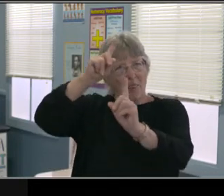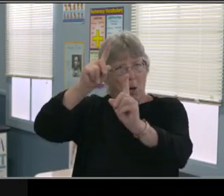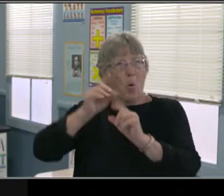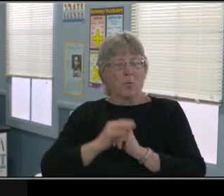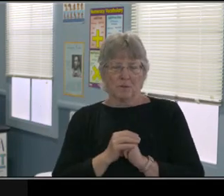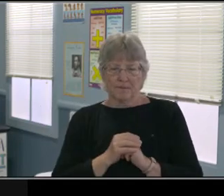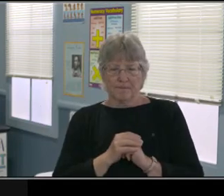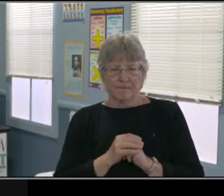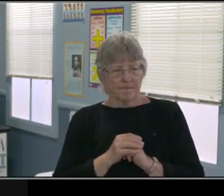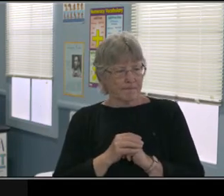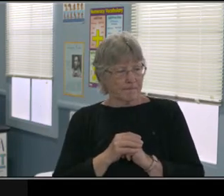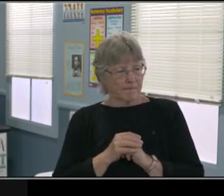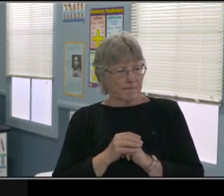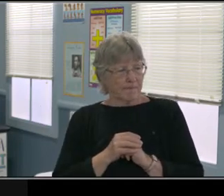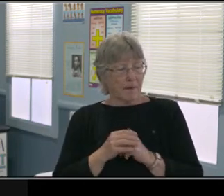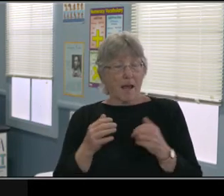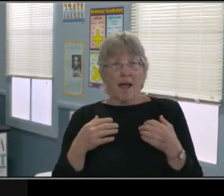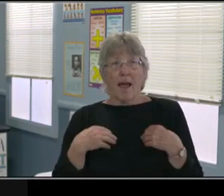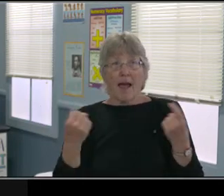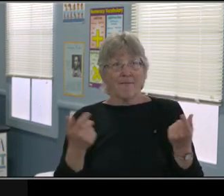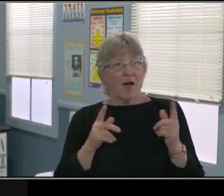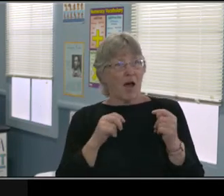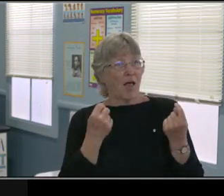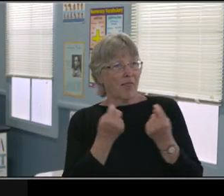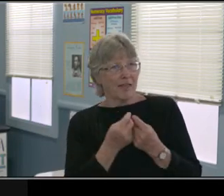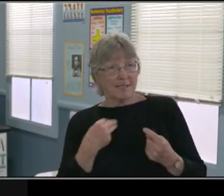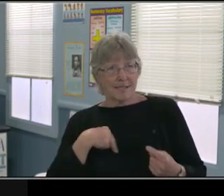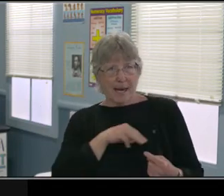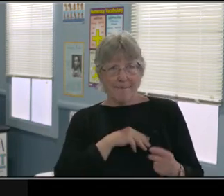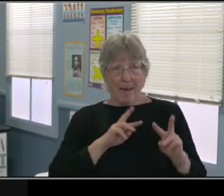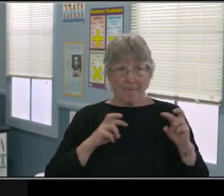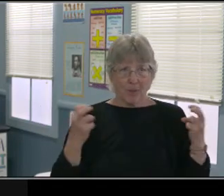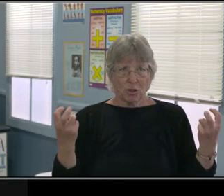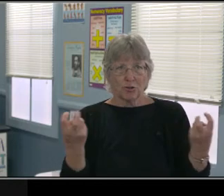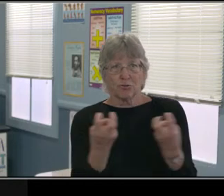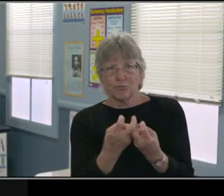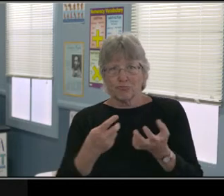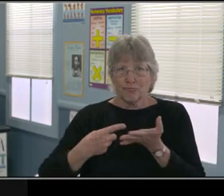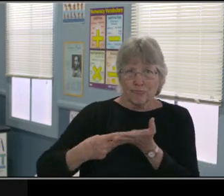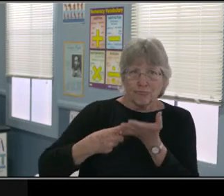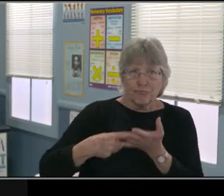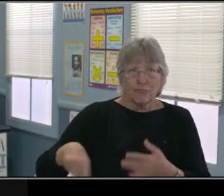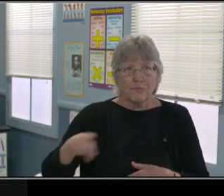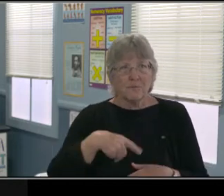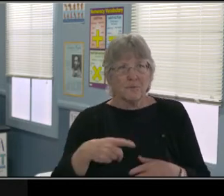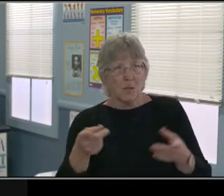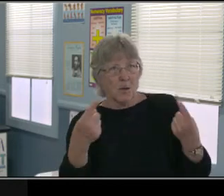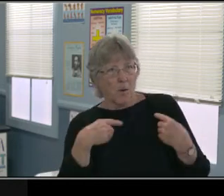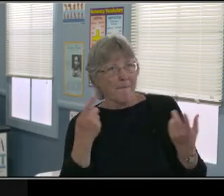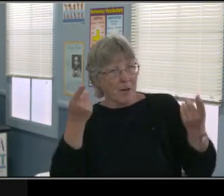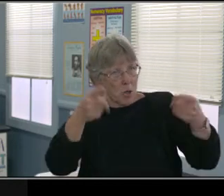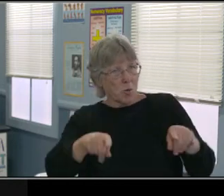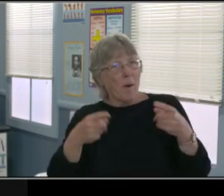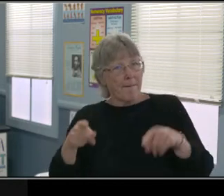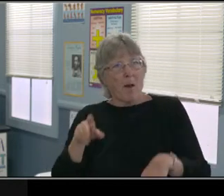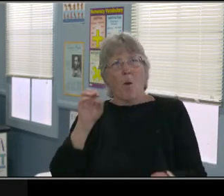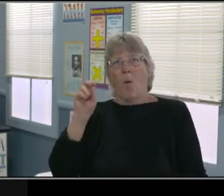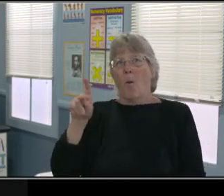and to really get go deeper into what I discussed today. I think I might have a couple minutes